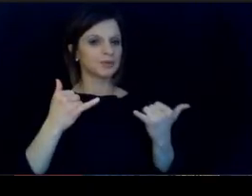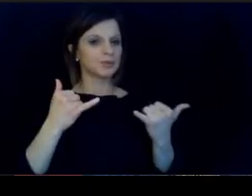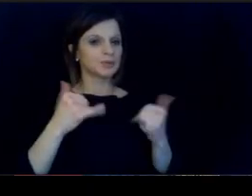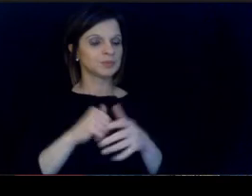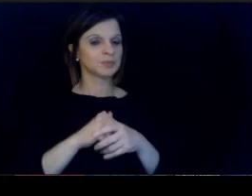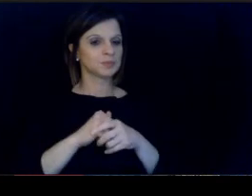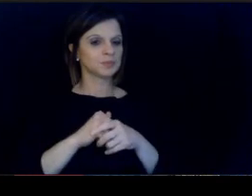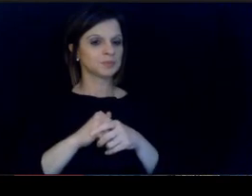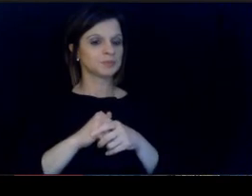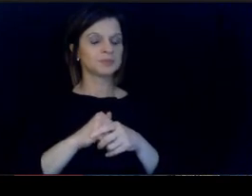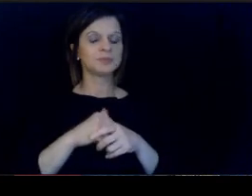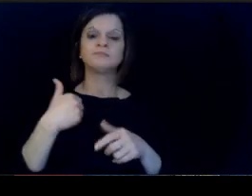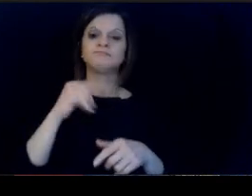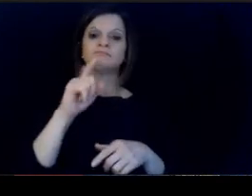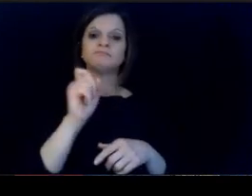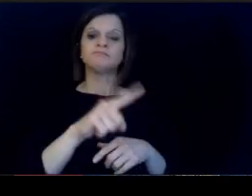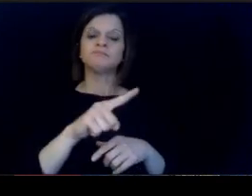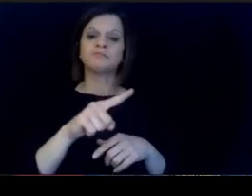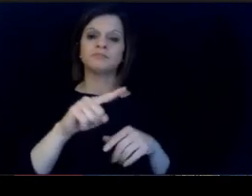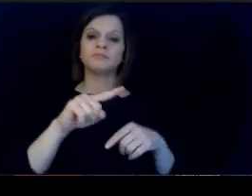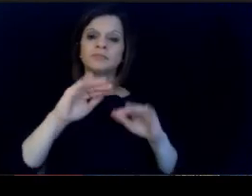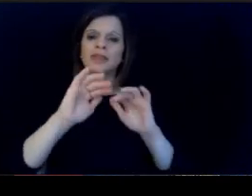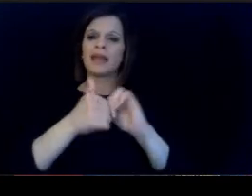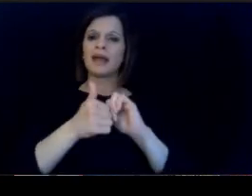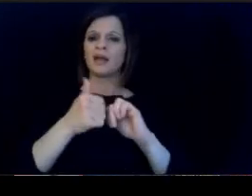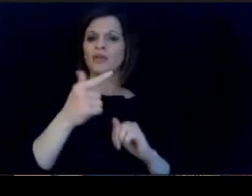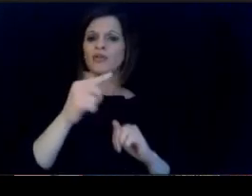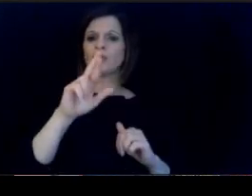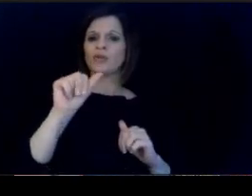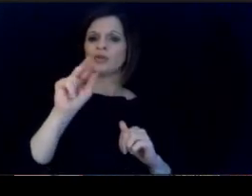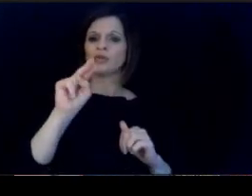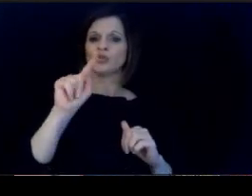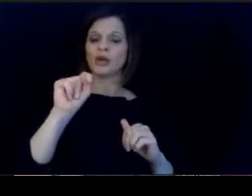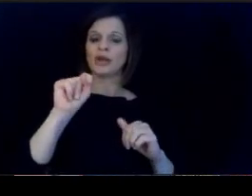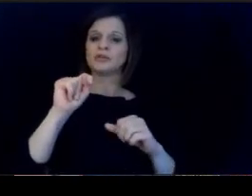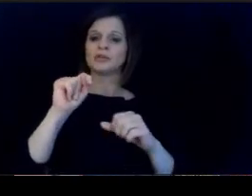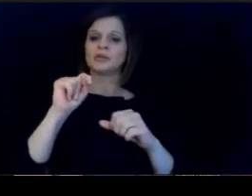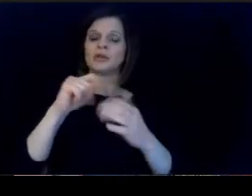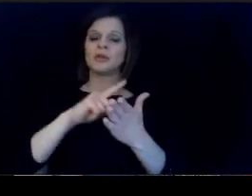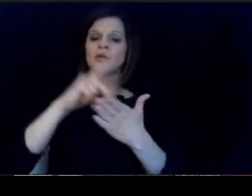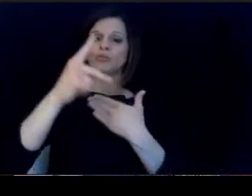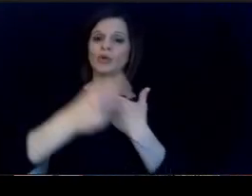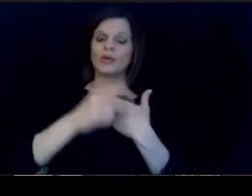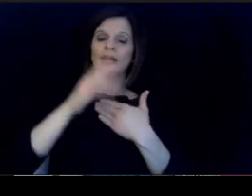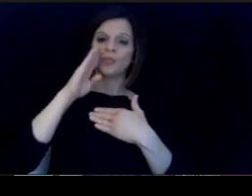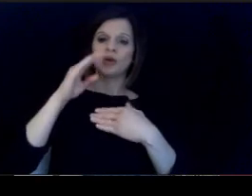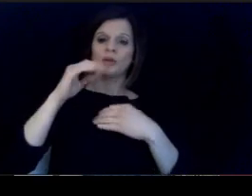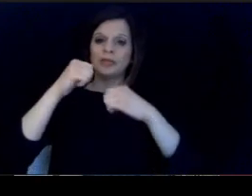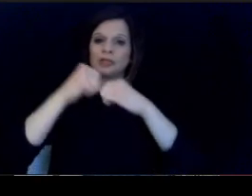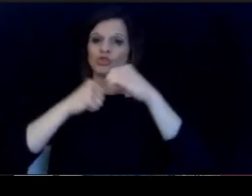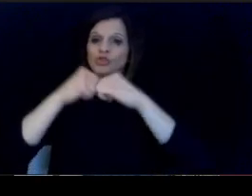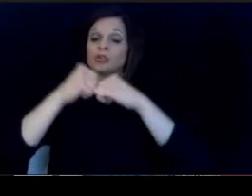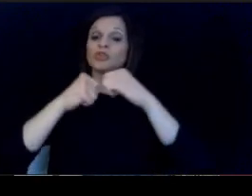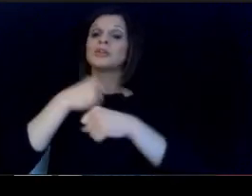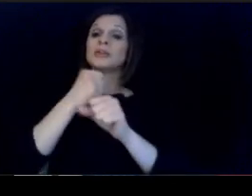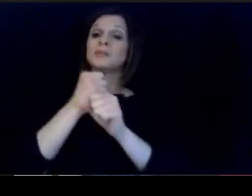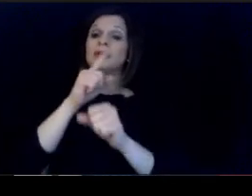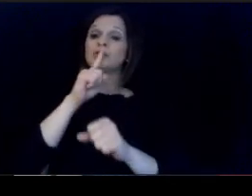There's going to. There's a question about how the grant program. will be structured to ensure that smaller rural districts.